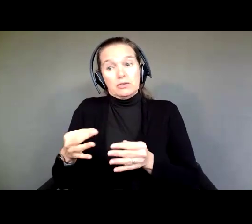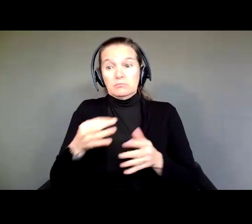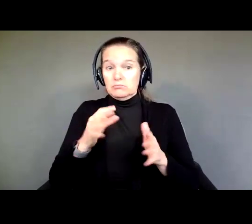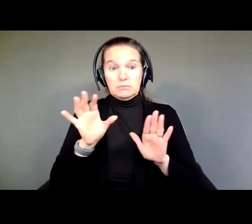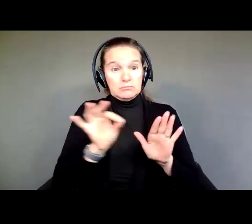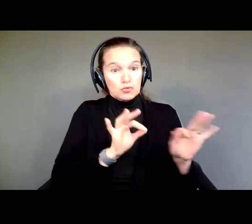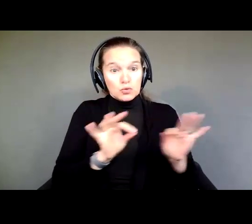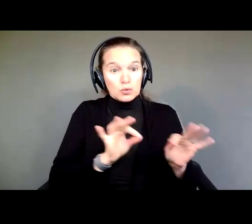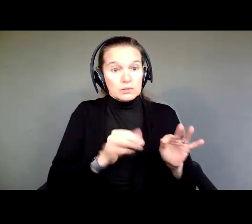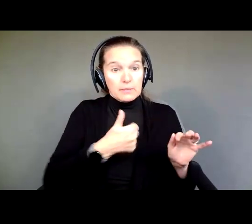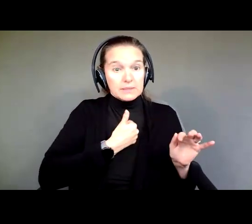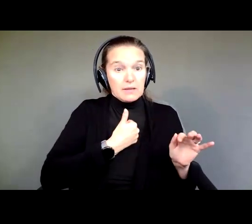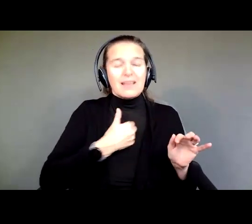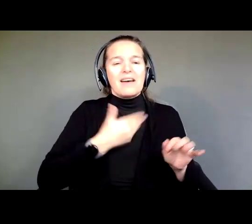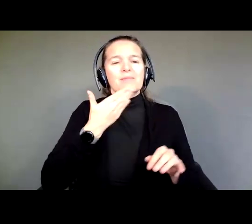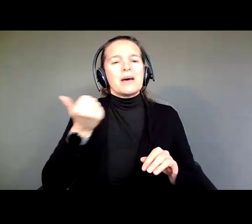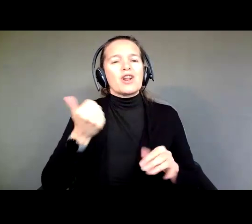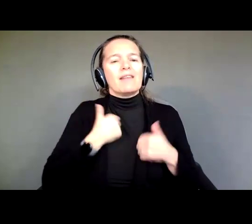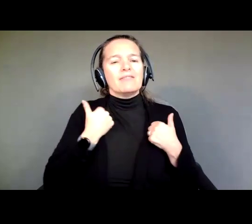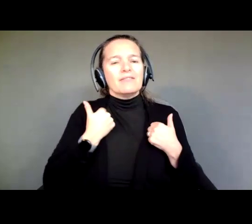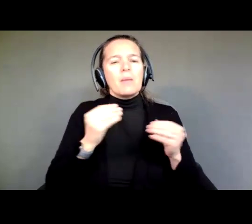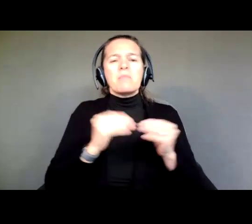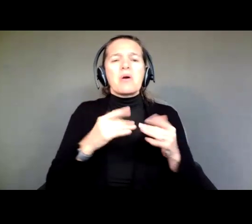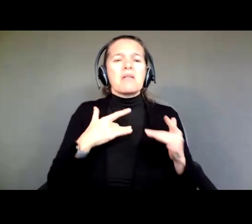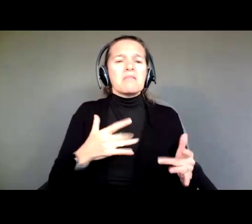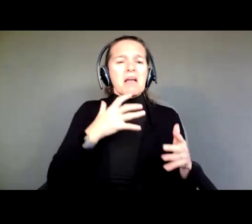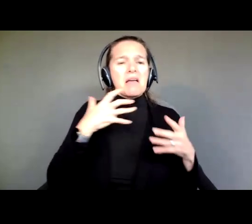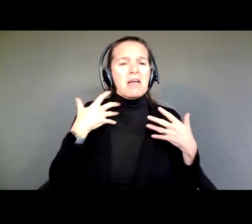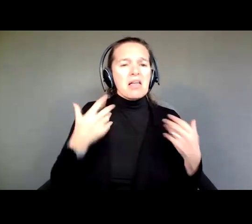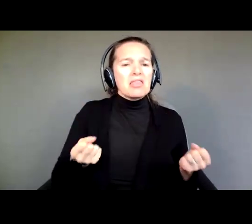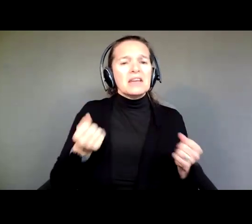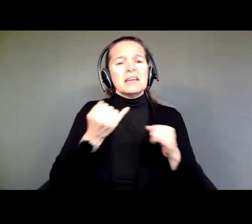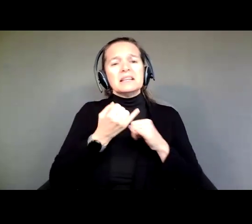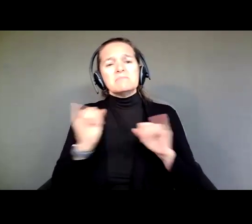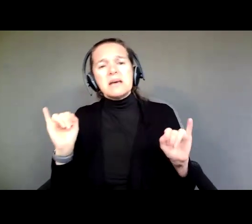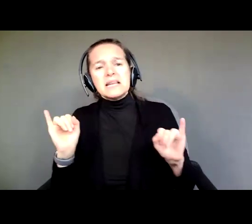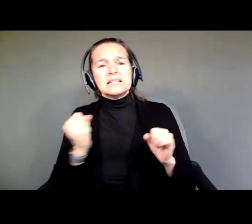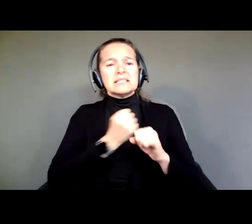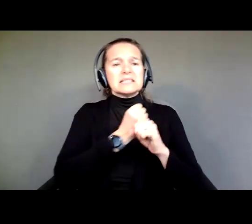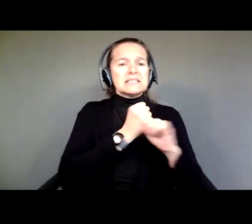They're more likely to be healthy and more likely to be independent, more likely to be safe, by resisting abuse.